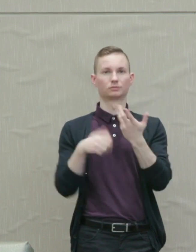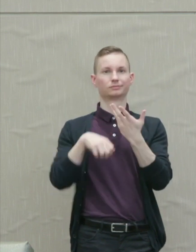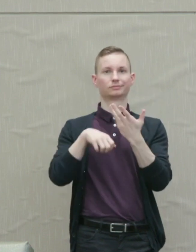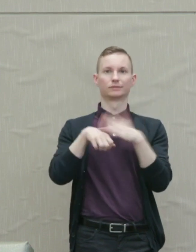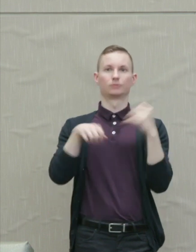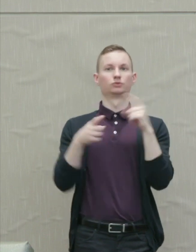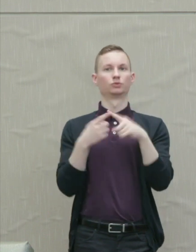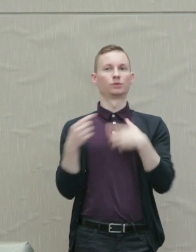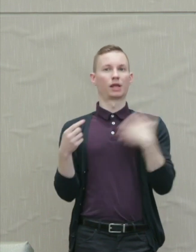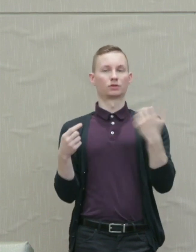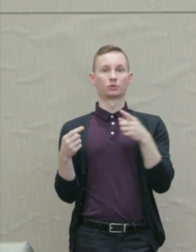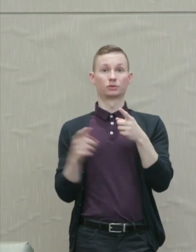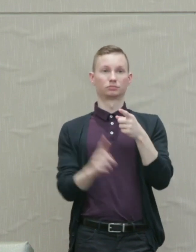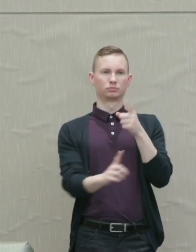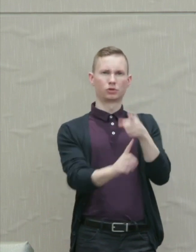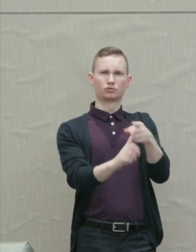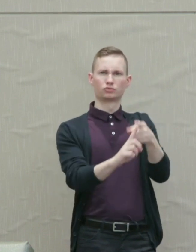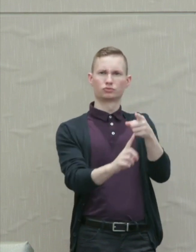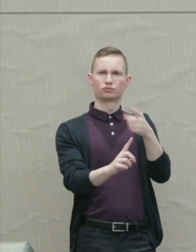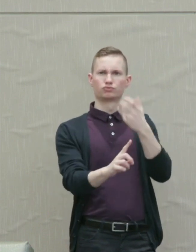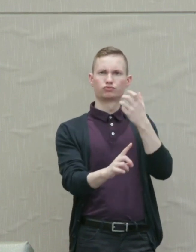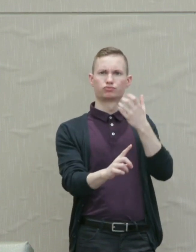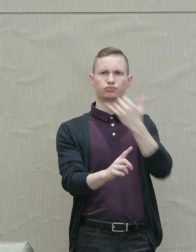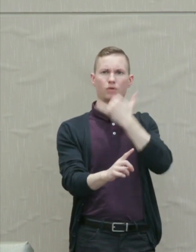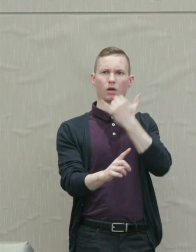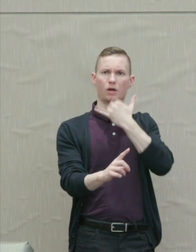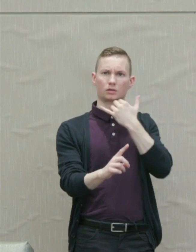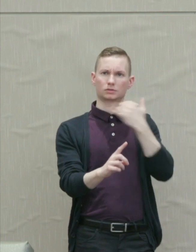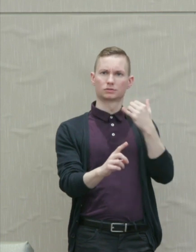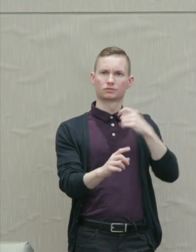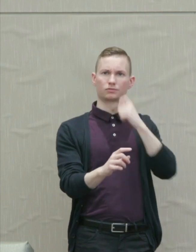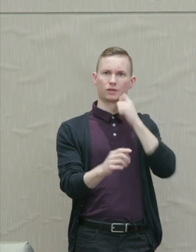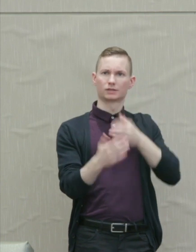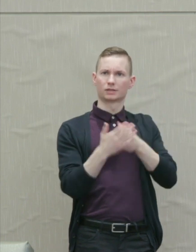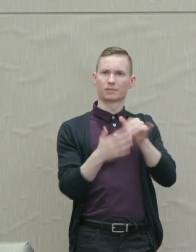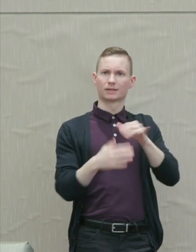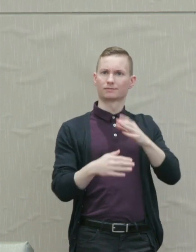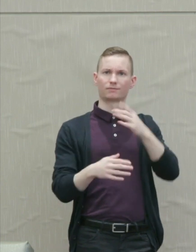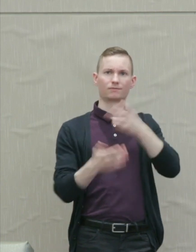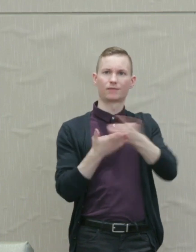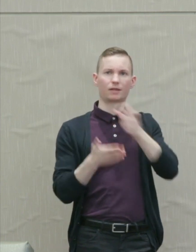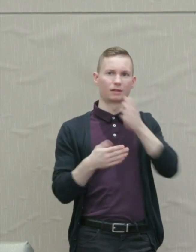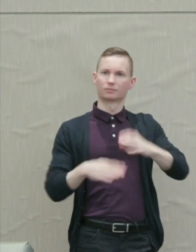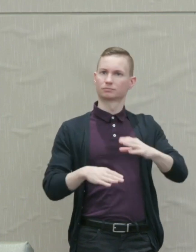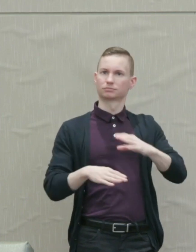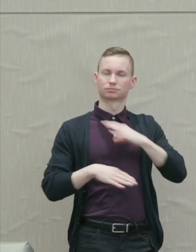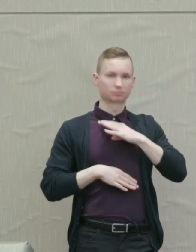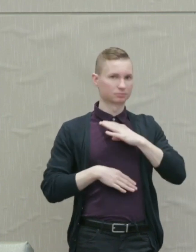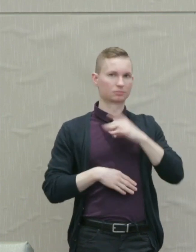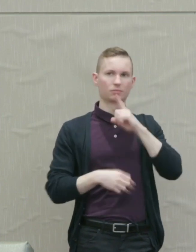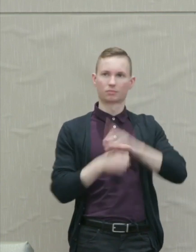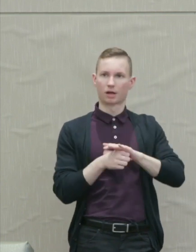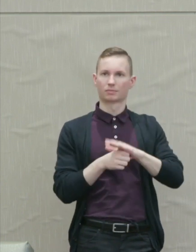He points to the wrongful injuries of racism which have failed to fulfill the nation's implicit promises of equality.